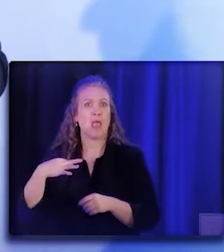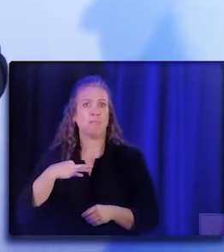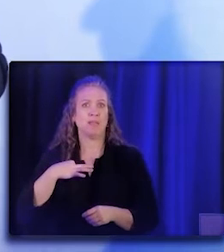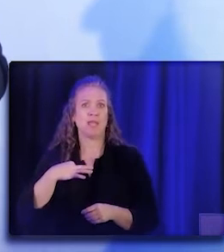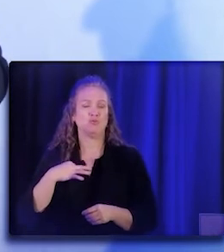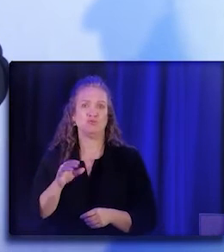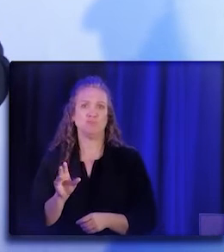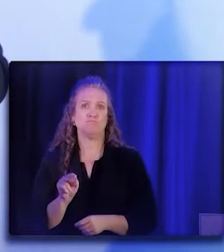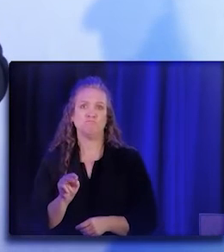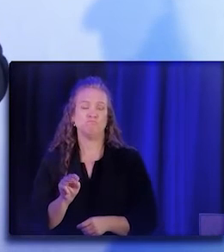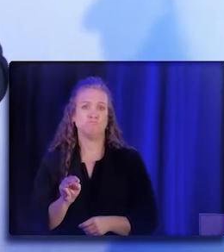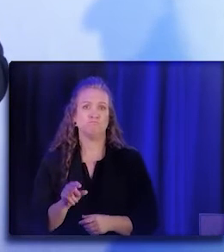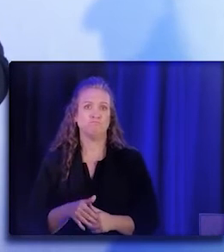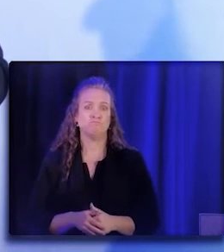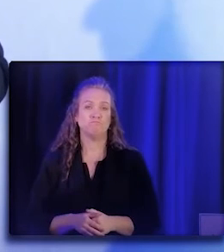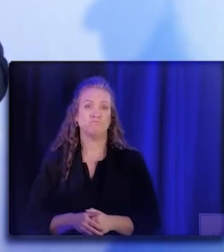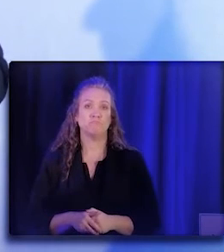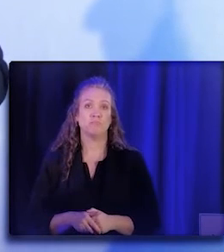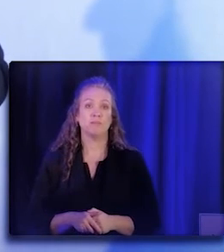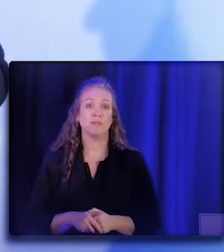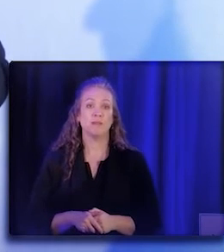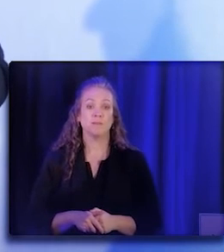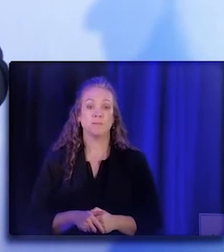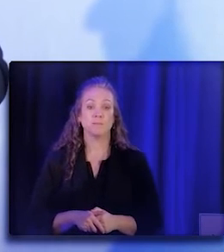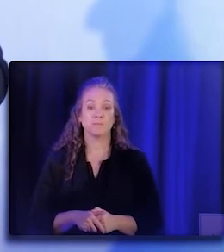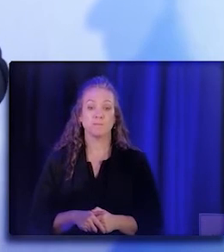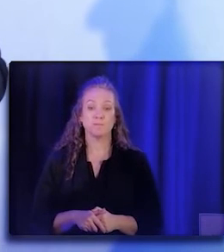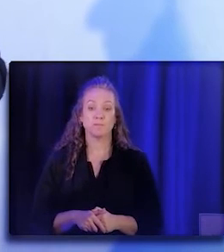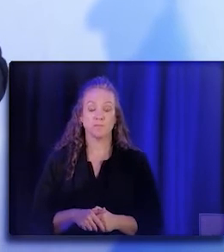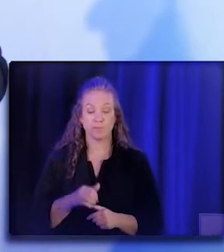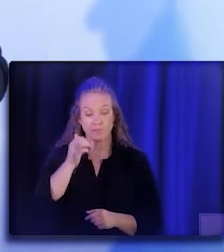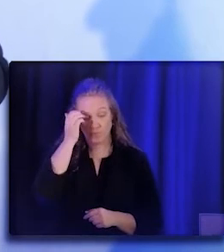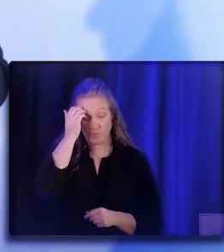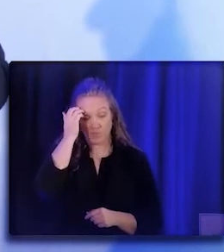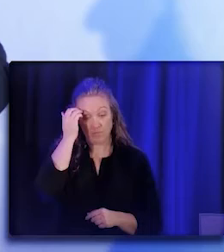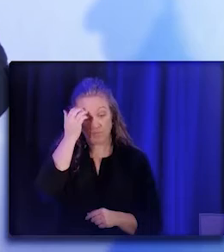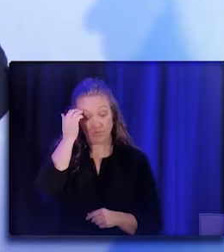And from what I understand, to serve,